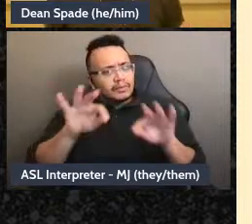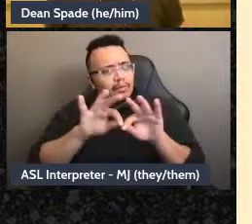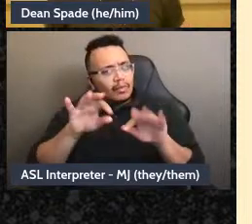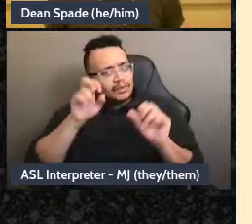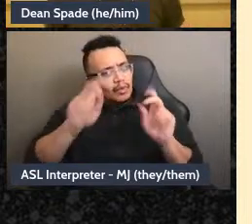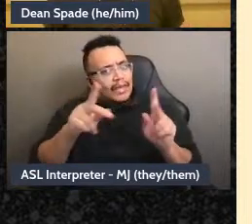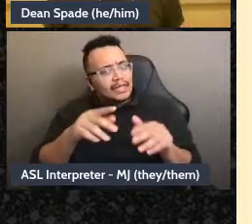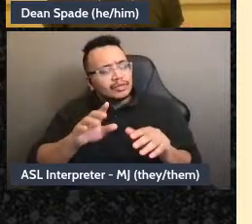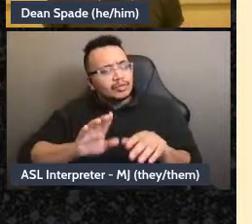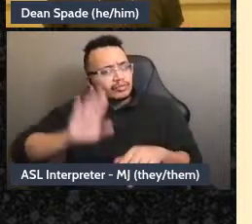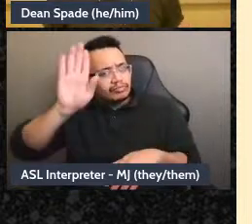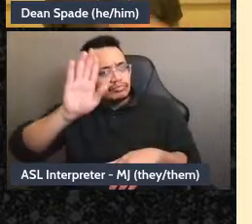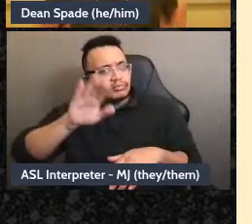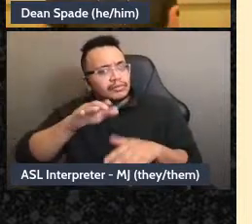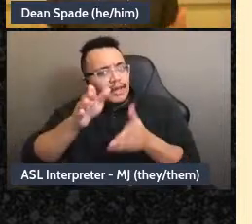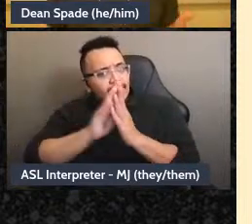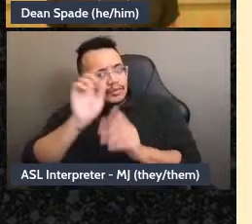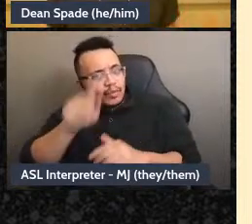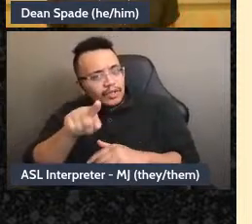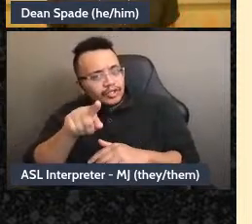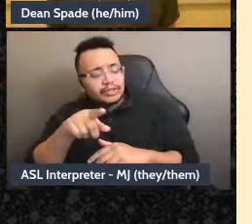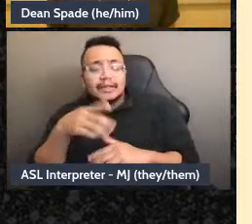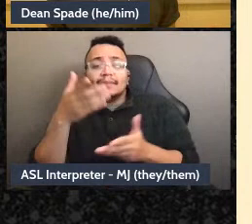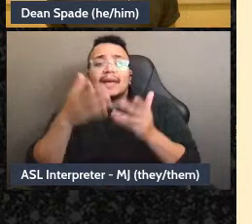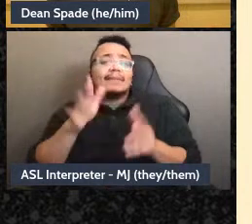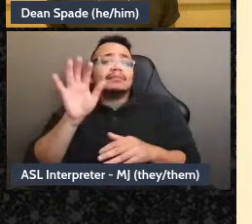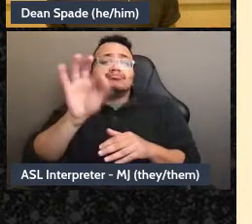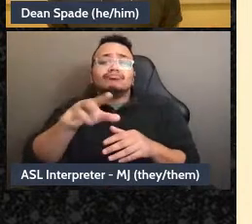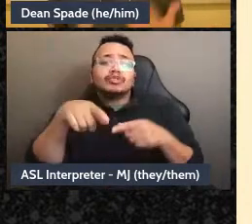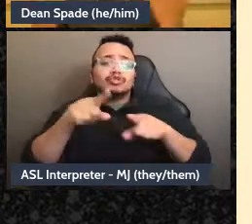in a group culture conversation, or just bring it up in a group meeting and be like “I think we